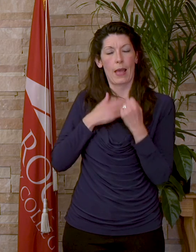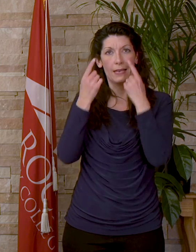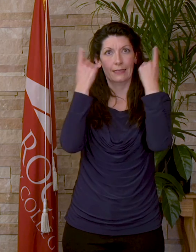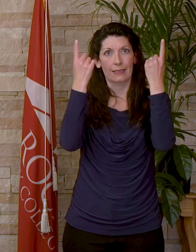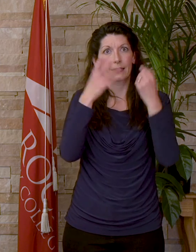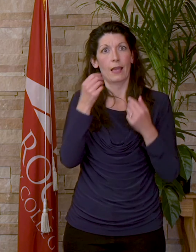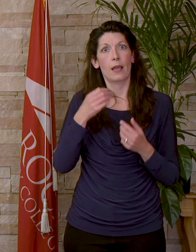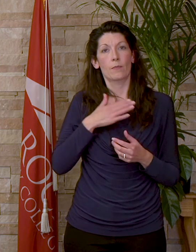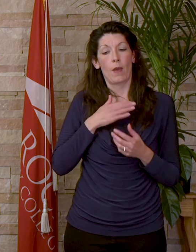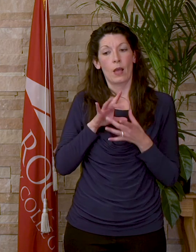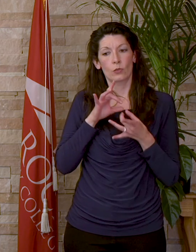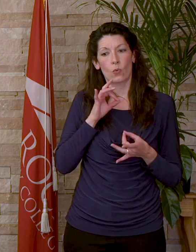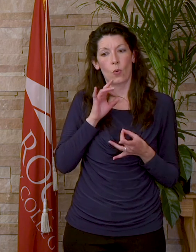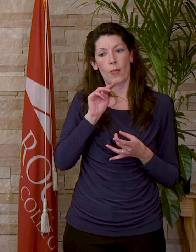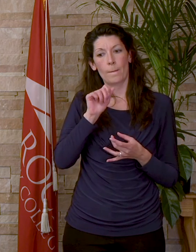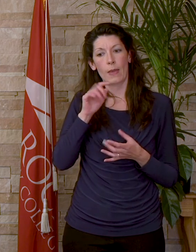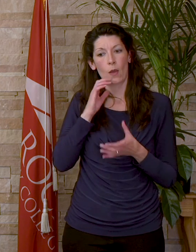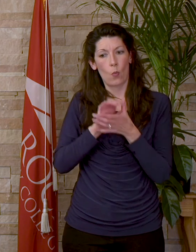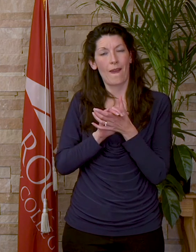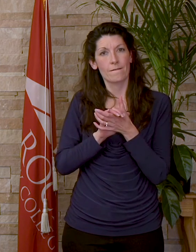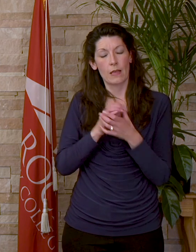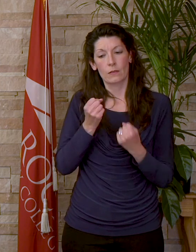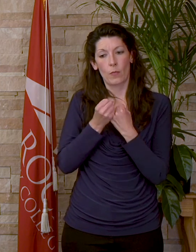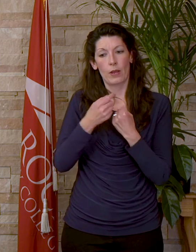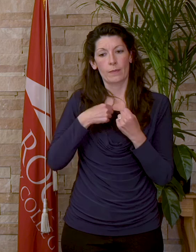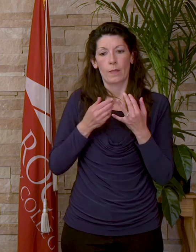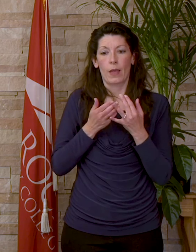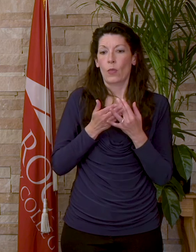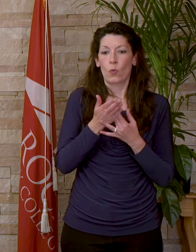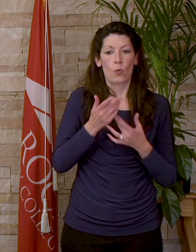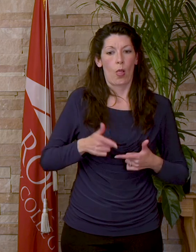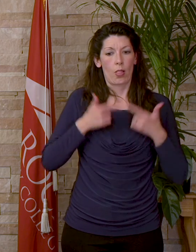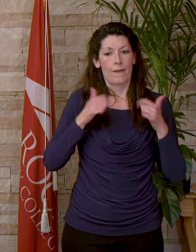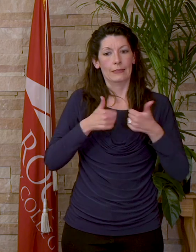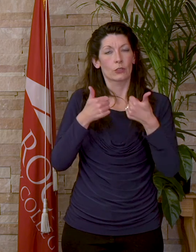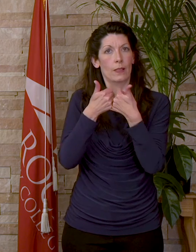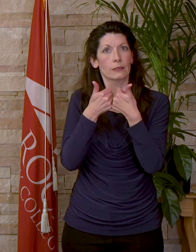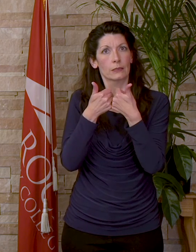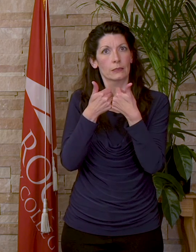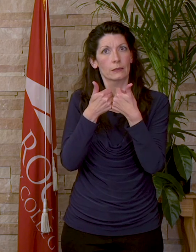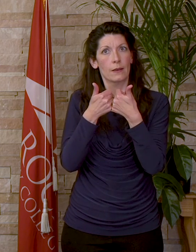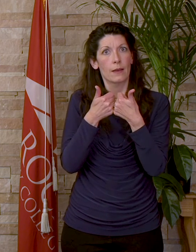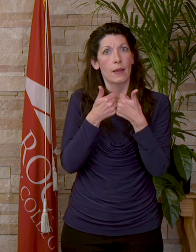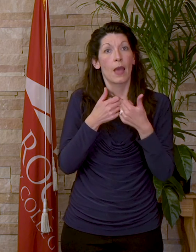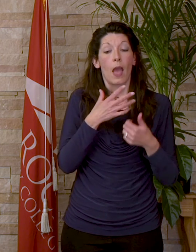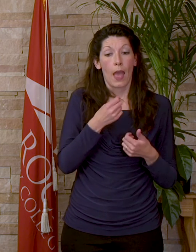soul mate wife has supported me throughout life's challenges as well as to my three awesome kids.